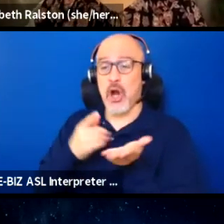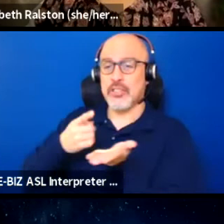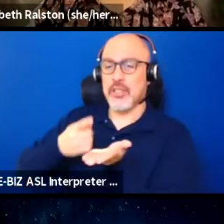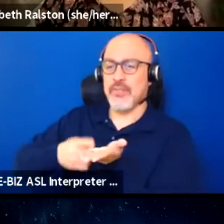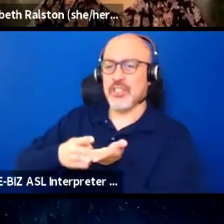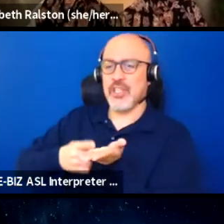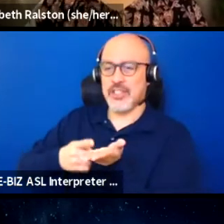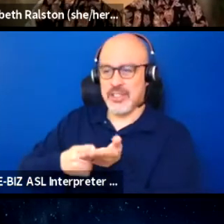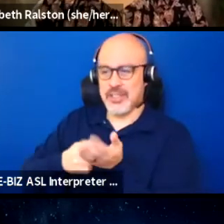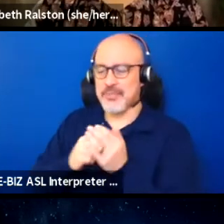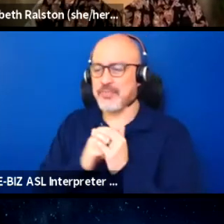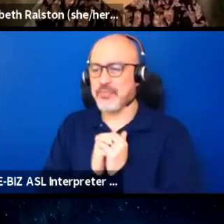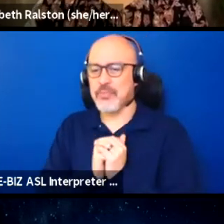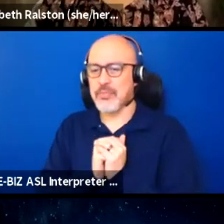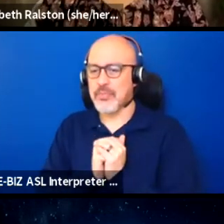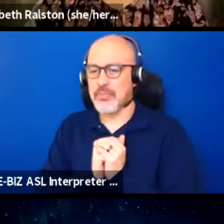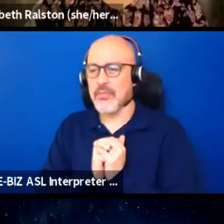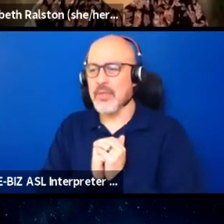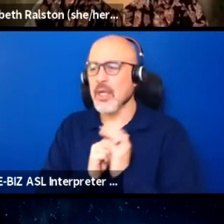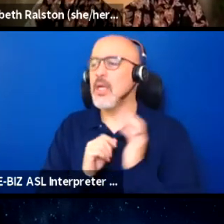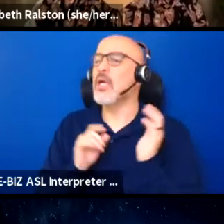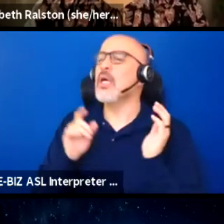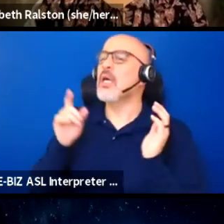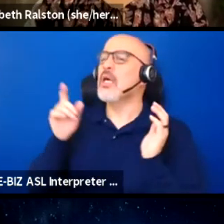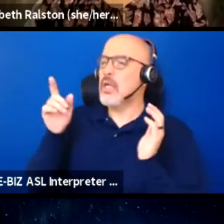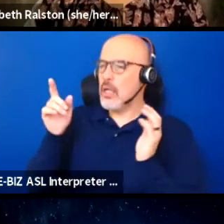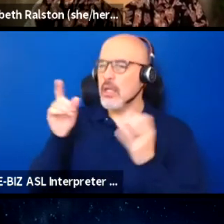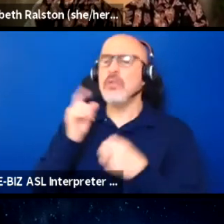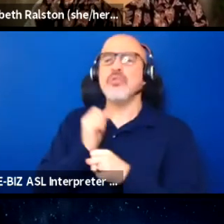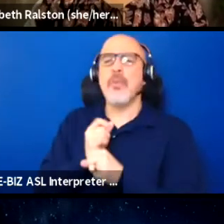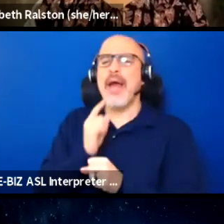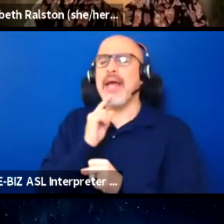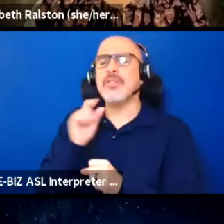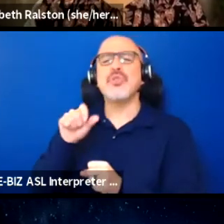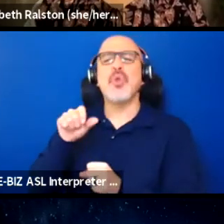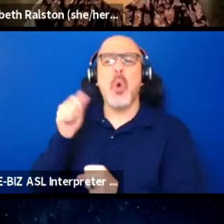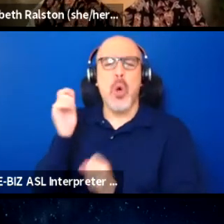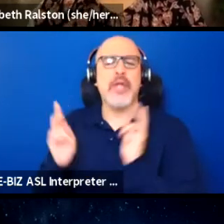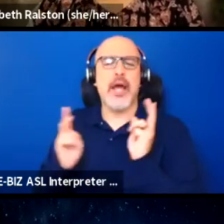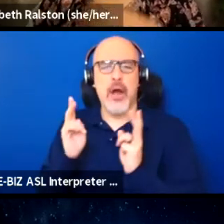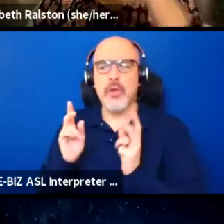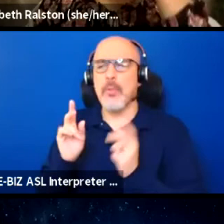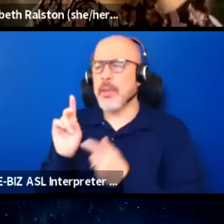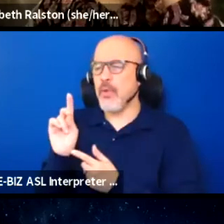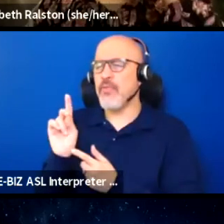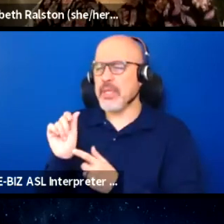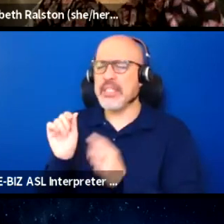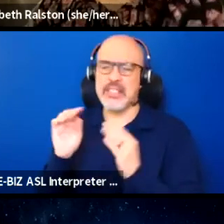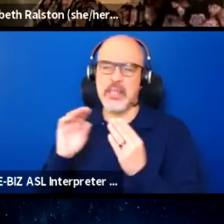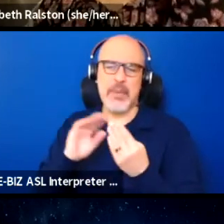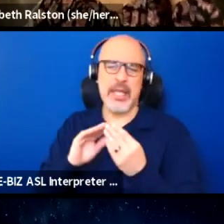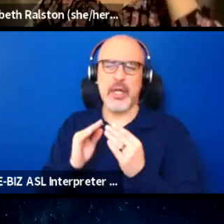to make sure that there are other folks from the disability community who are attending this Zoom call